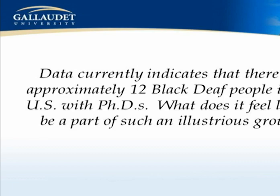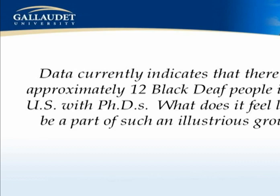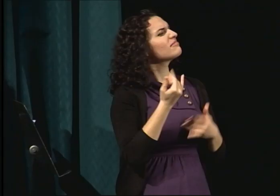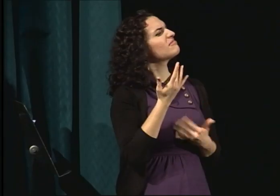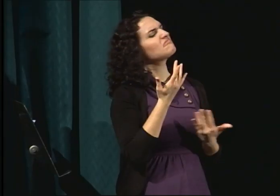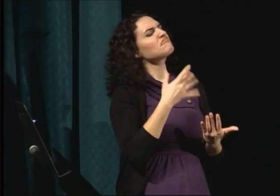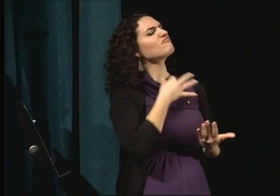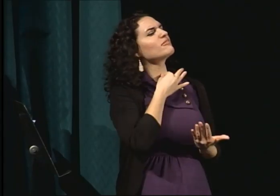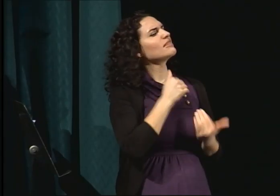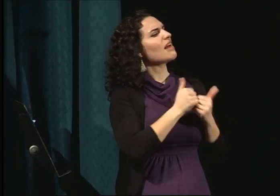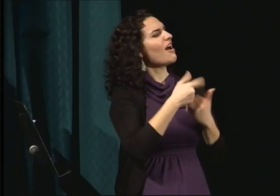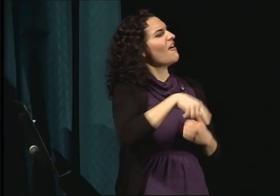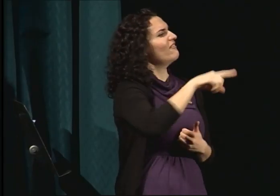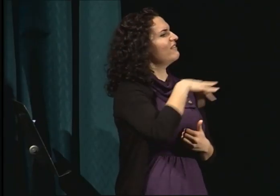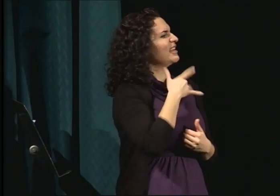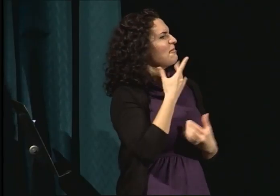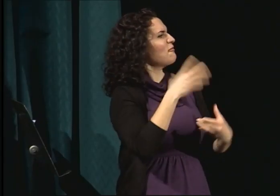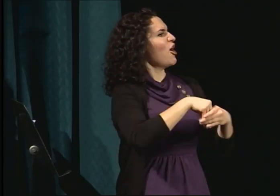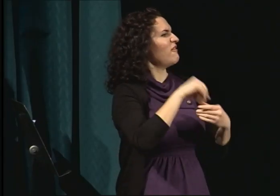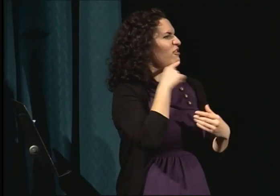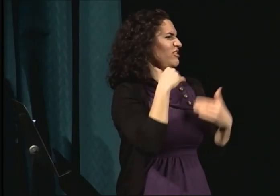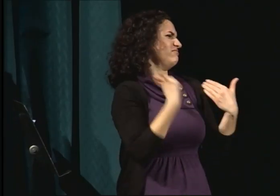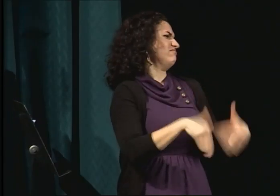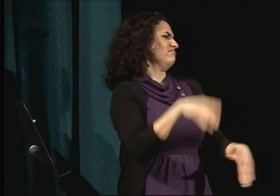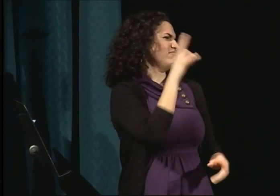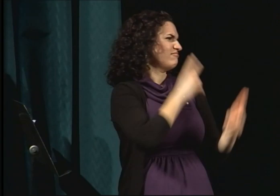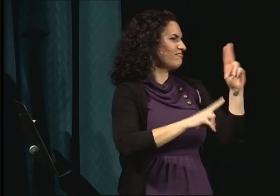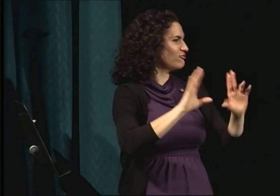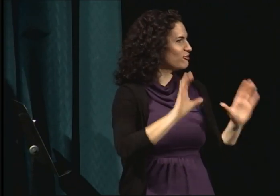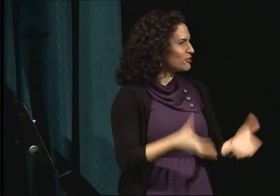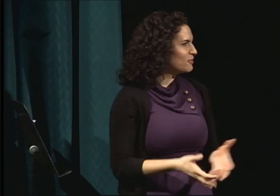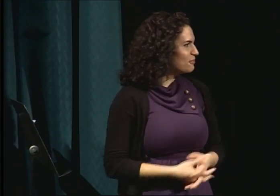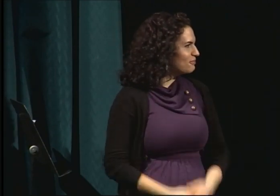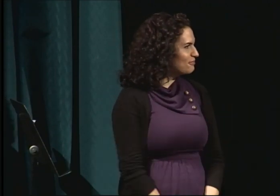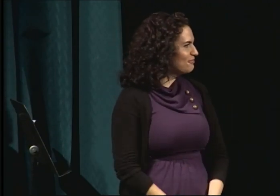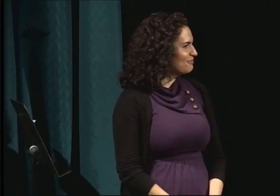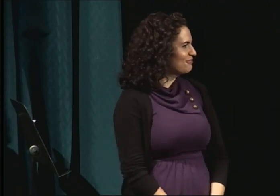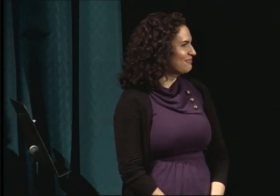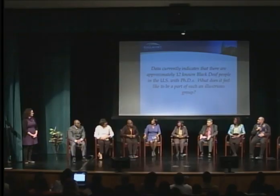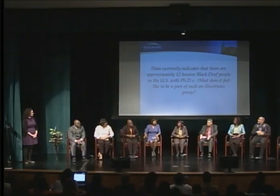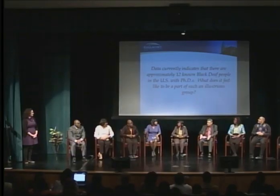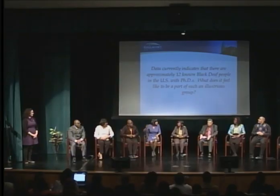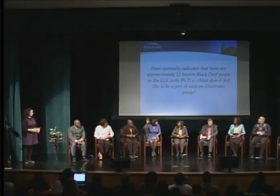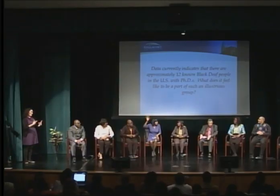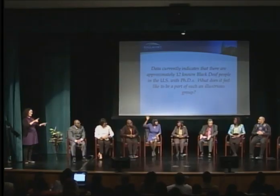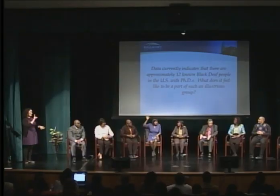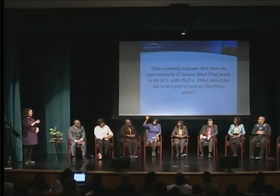to be part of such an illustrious group? I feel proud of myself and at the same time